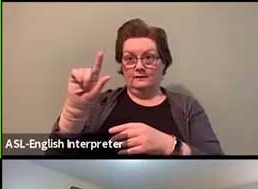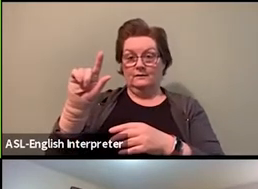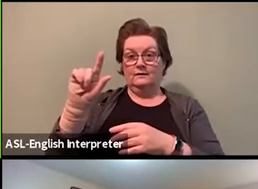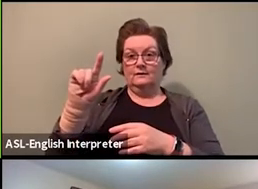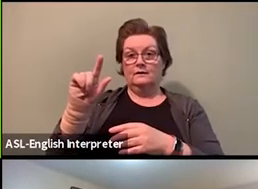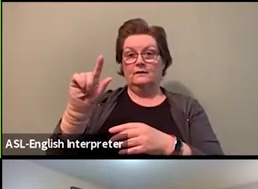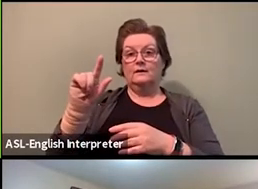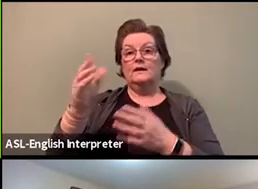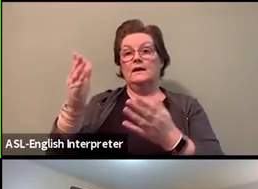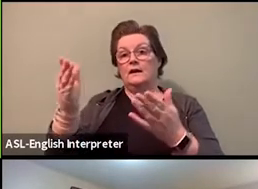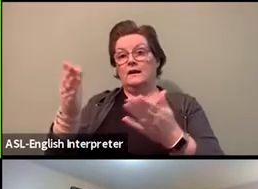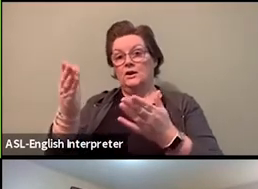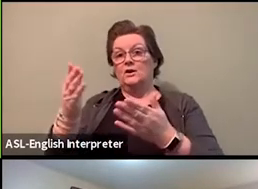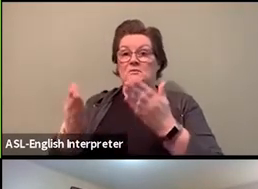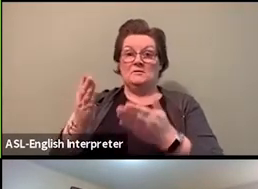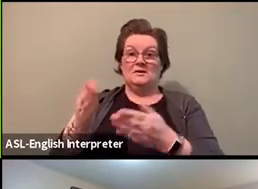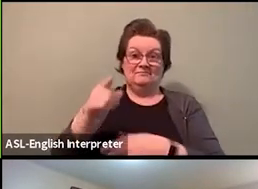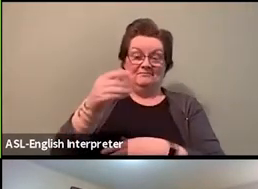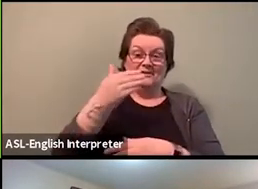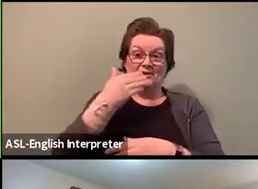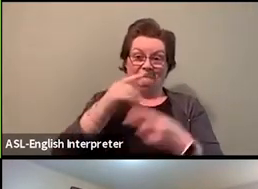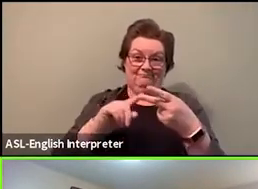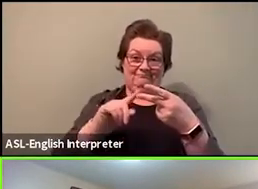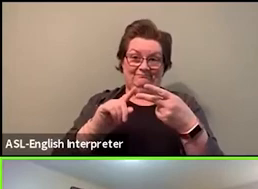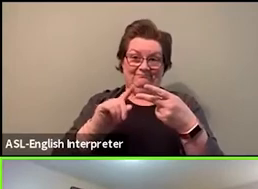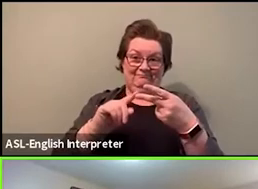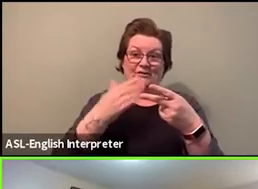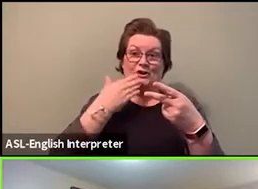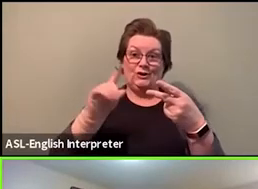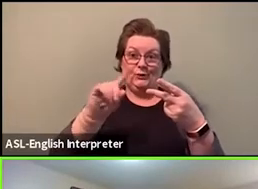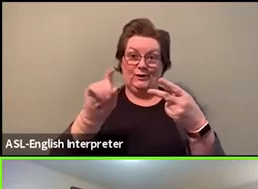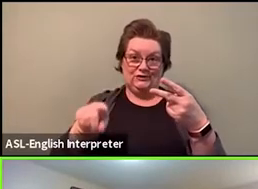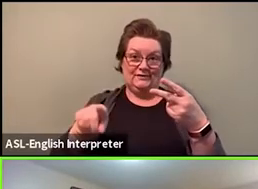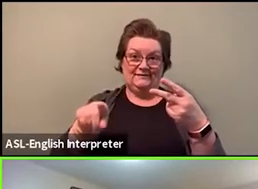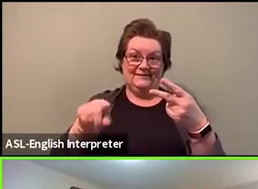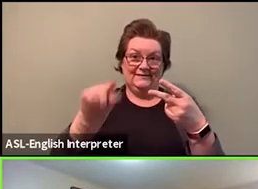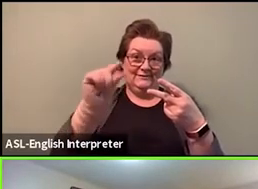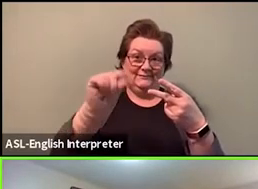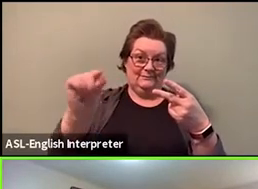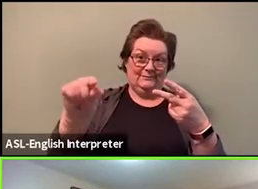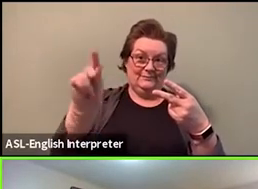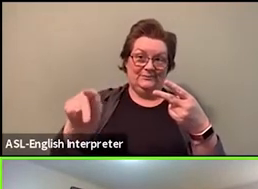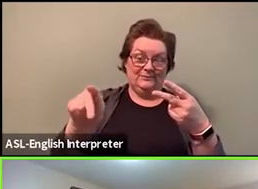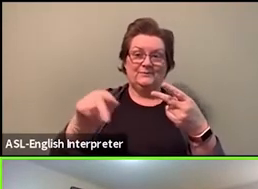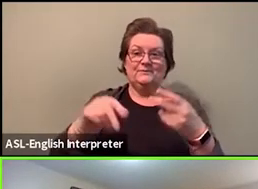might be a good question for Jill. So we can start by asking who would answer that question?